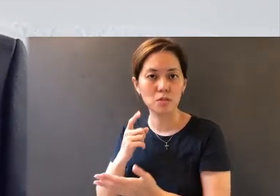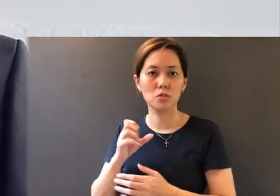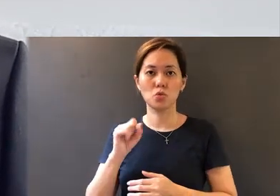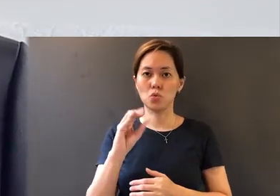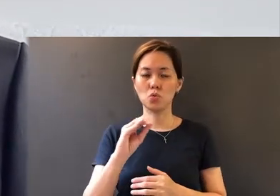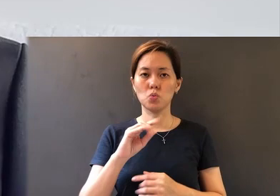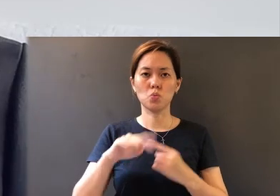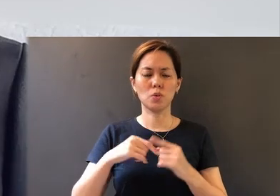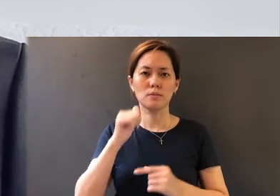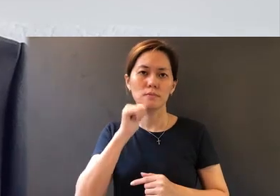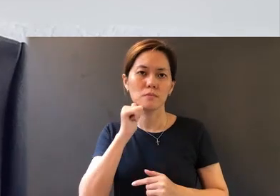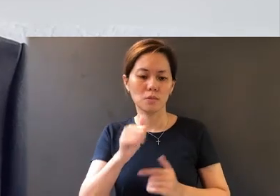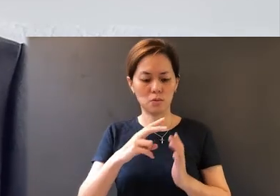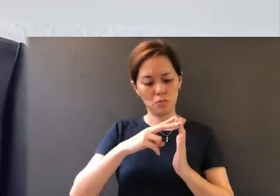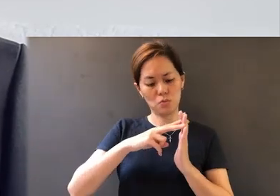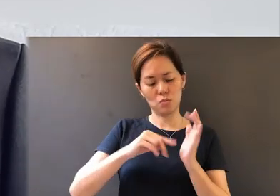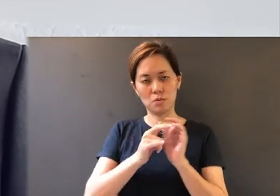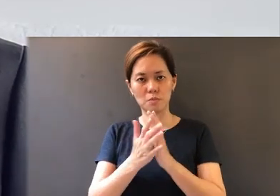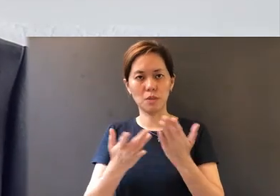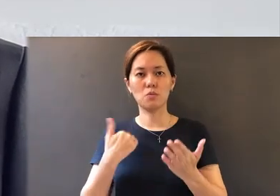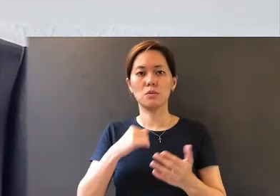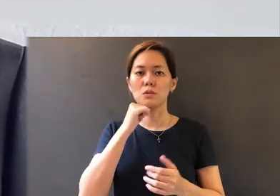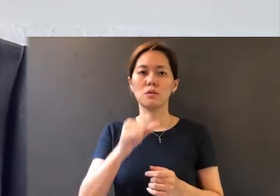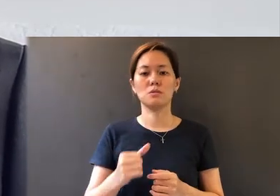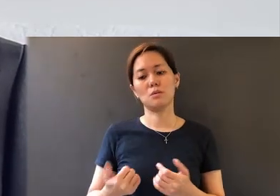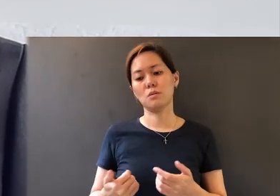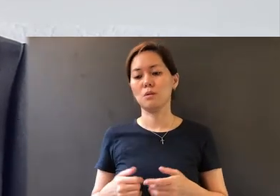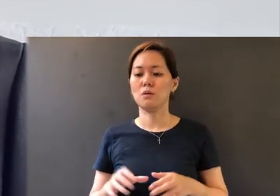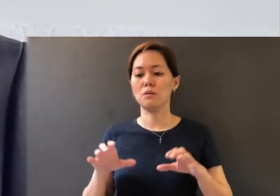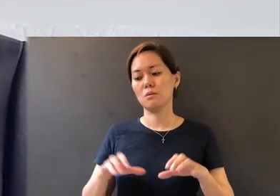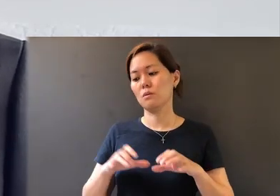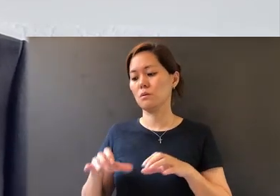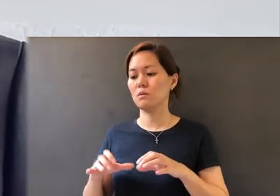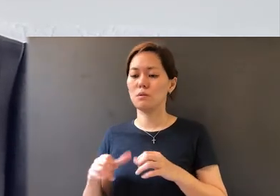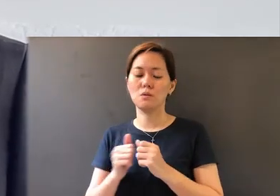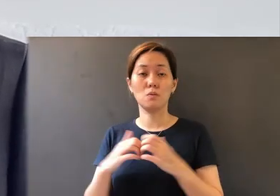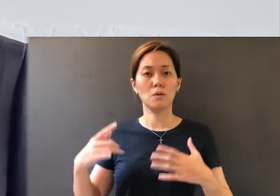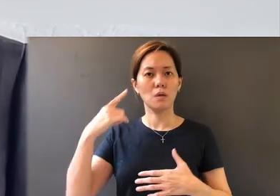Bible reading, we don't go through the motions. Before we